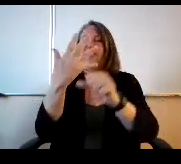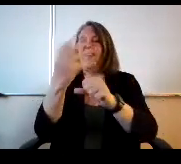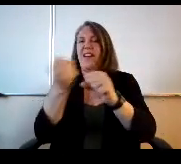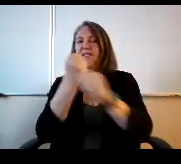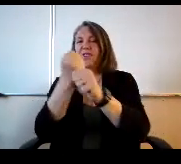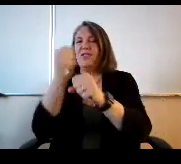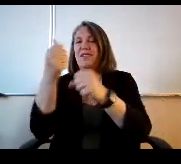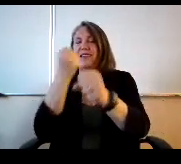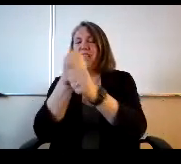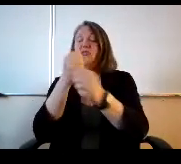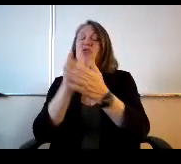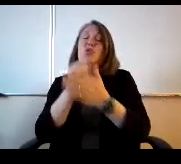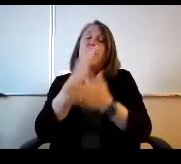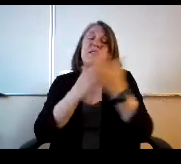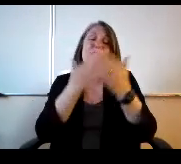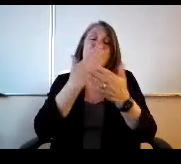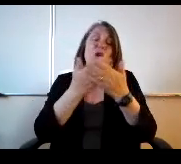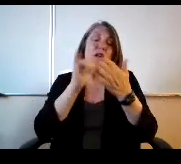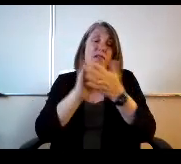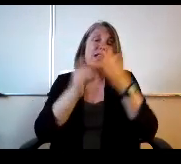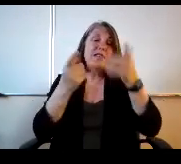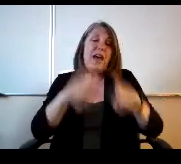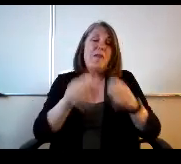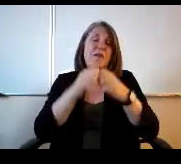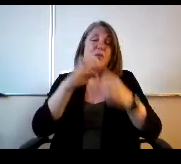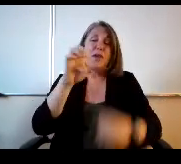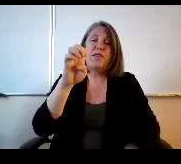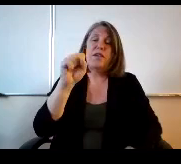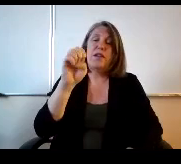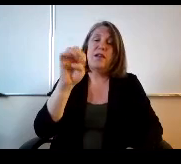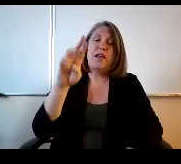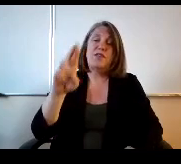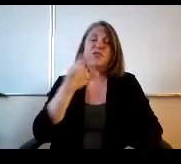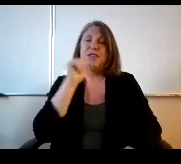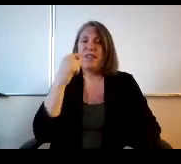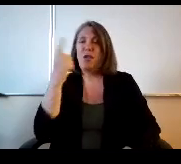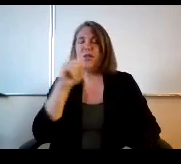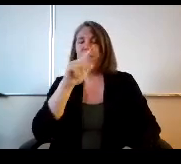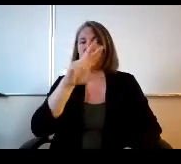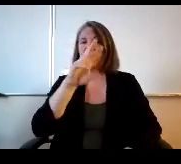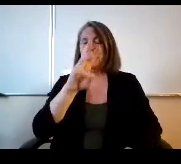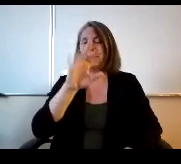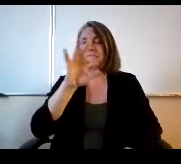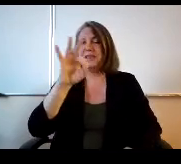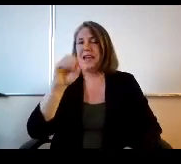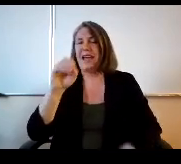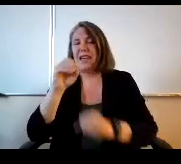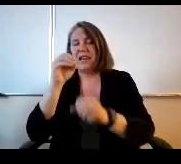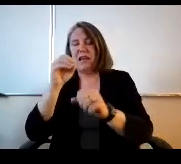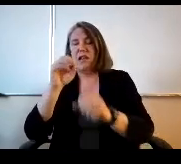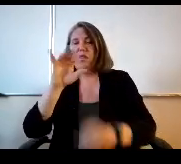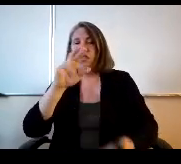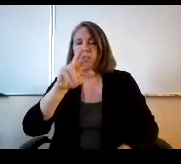So that is some of the good that has come out of Esther. It's really not just the 3690 an hour per teacher.